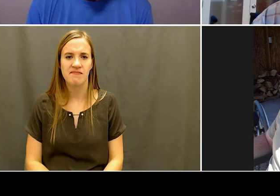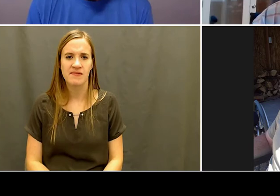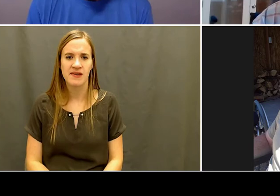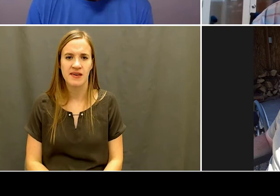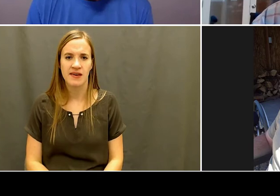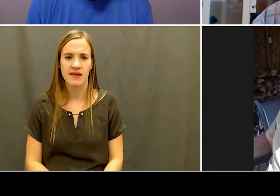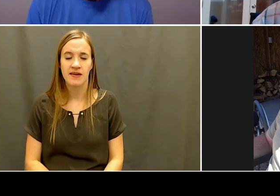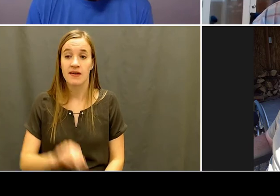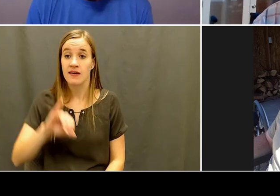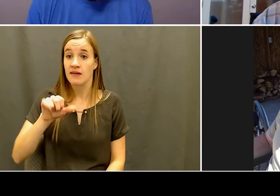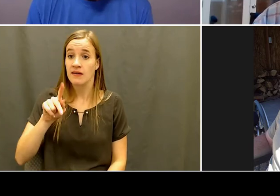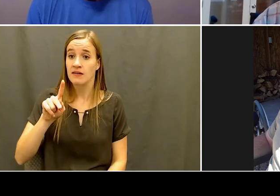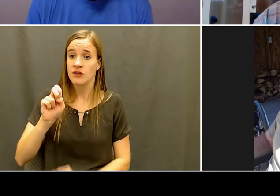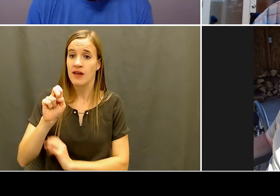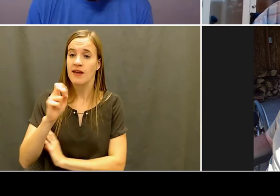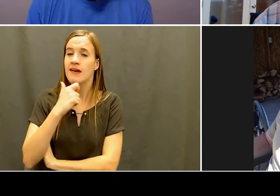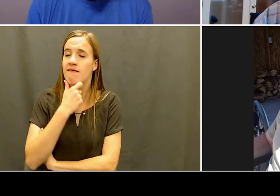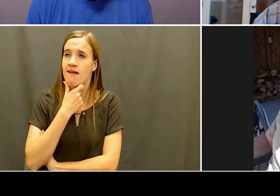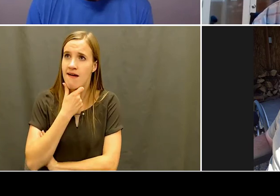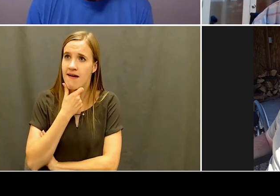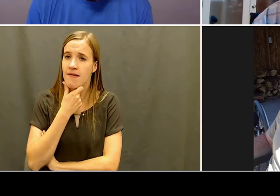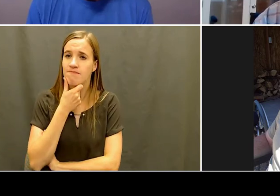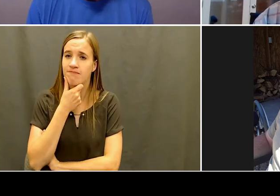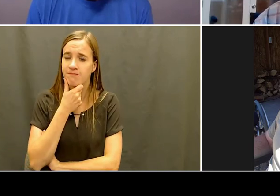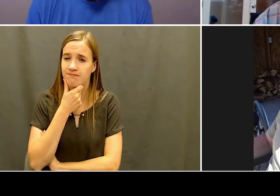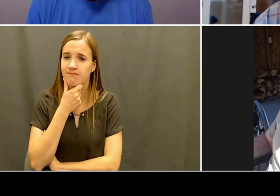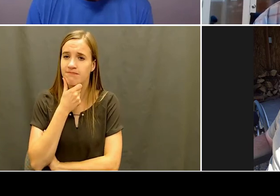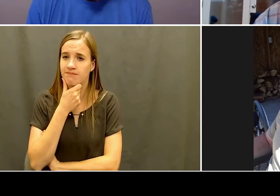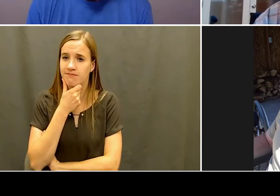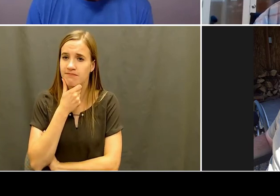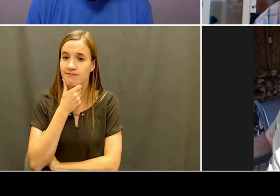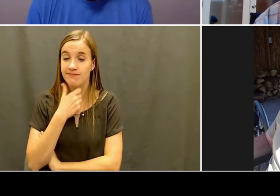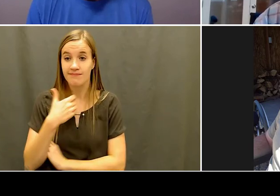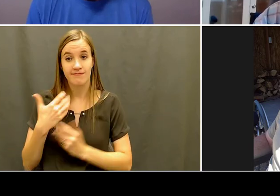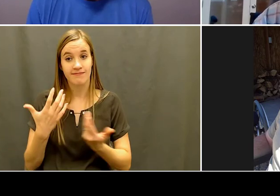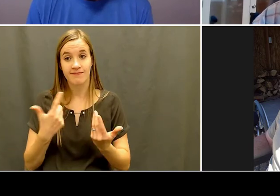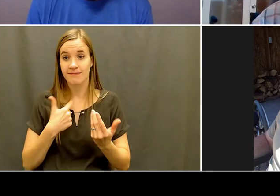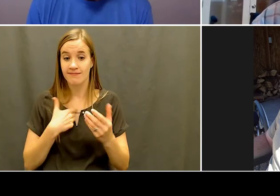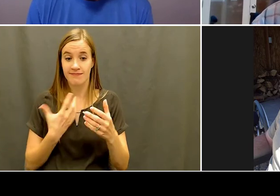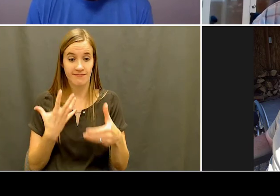good friendships with a lot of the campers, you know, during those few days that we were there because we spent a lot